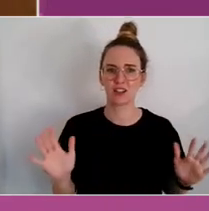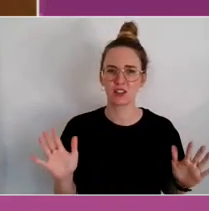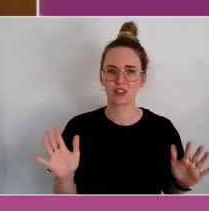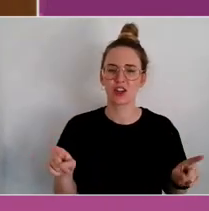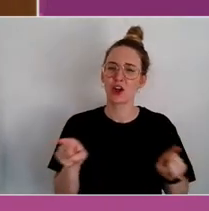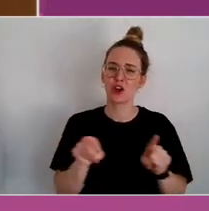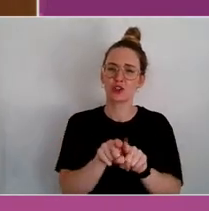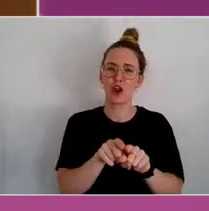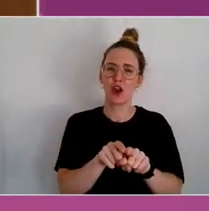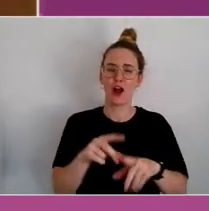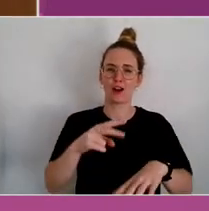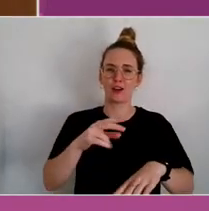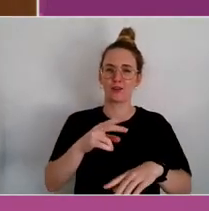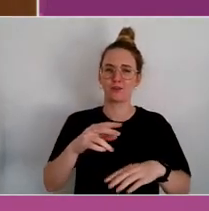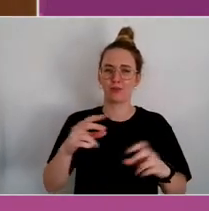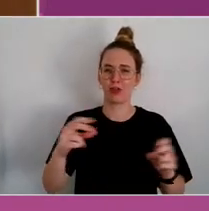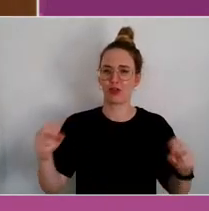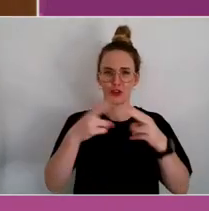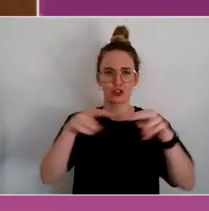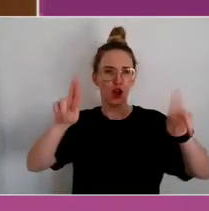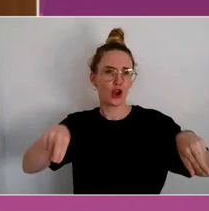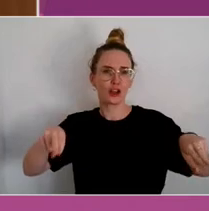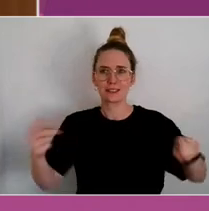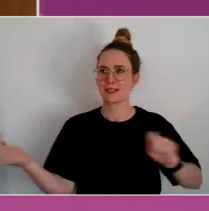And it's wholly inappropriate for community building.